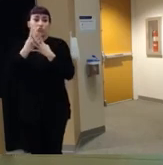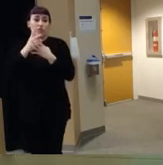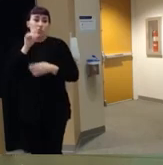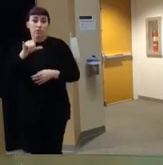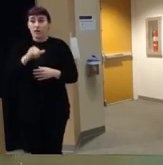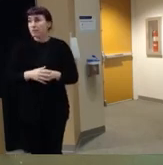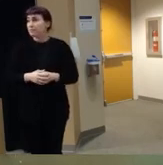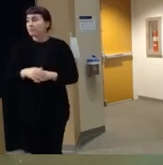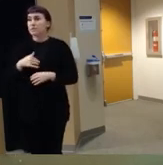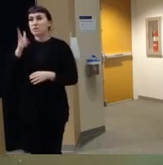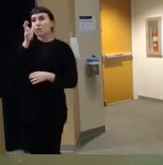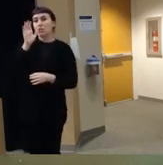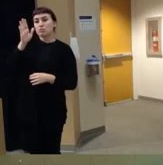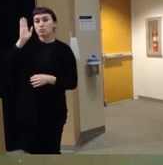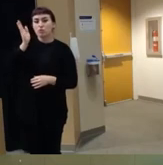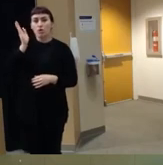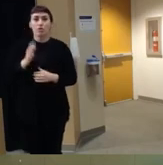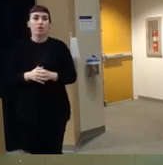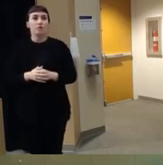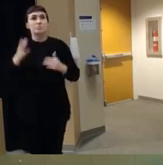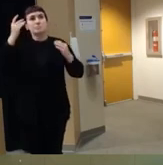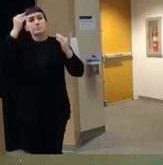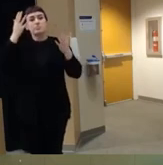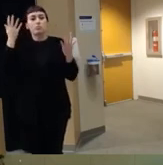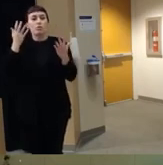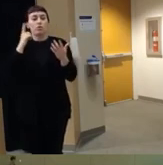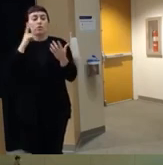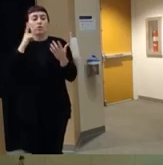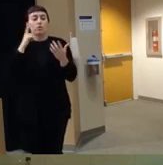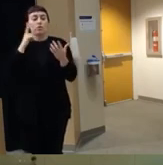as I'm listening to your talk Dr Michaels I'm thinking about what are the lwh hanging fruit